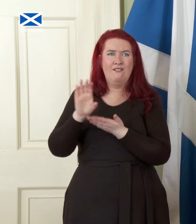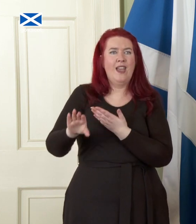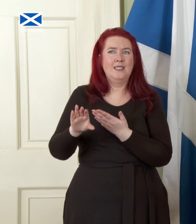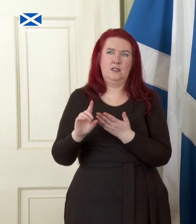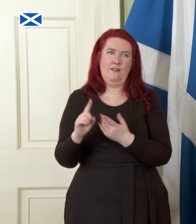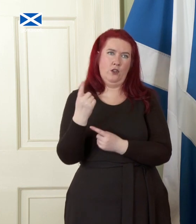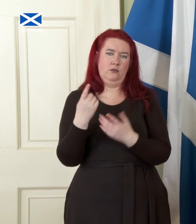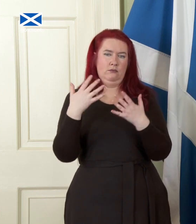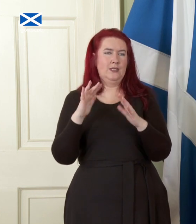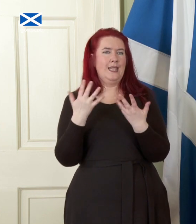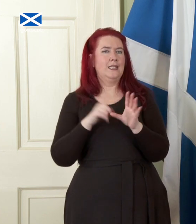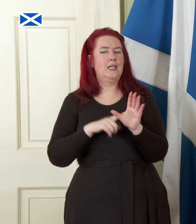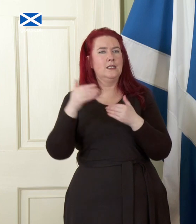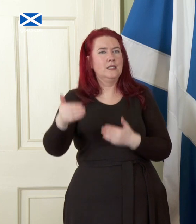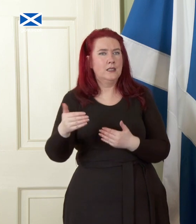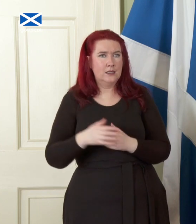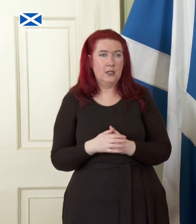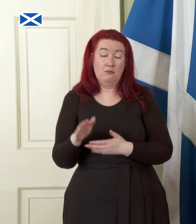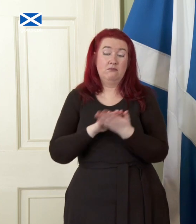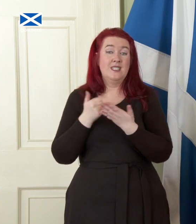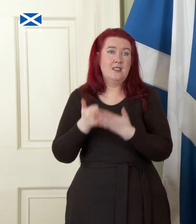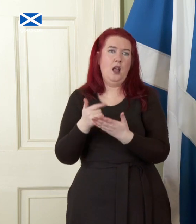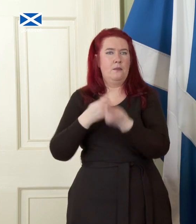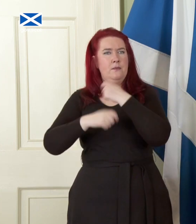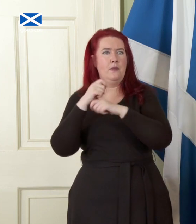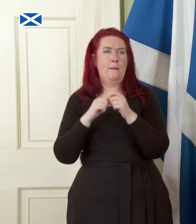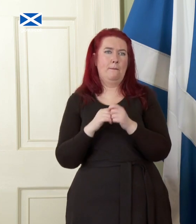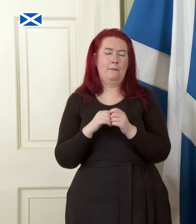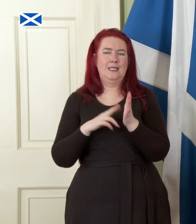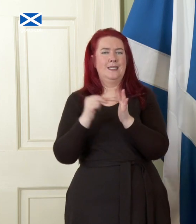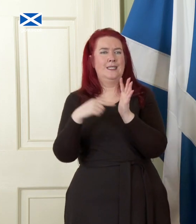investment will help accelerate the transition to Net Zero and transform communities. And